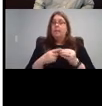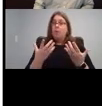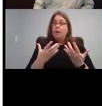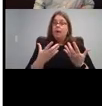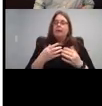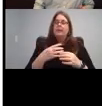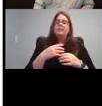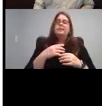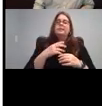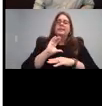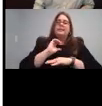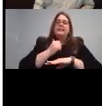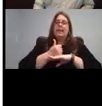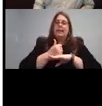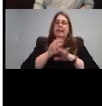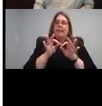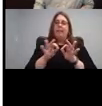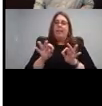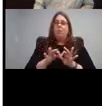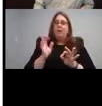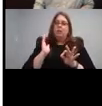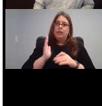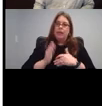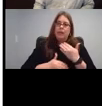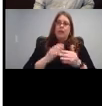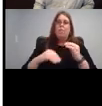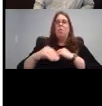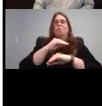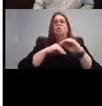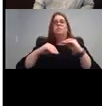language in motion. And it's all about family support and